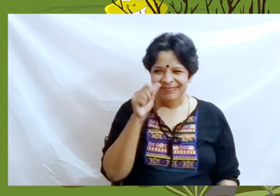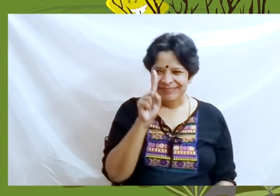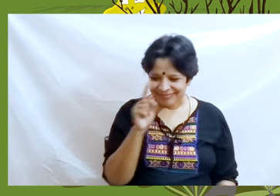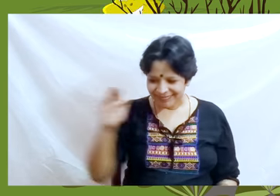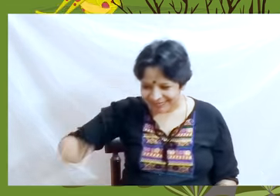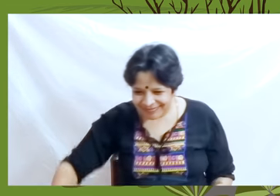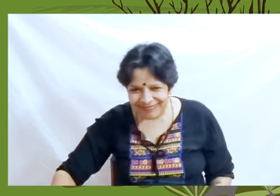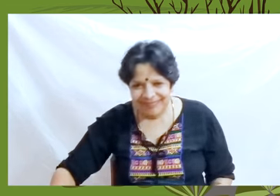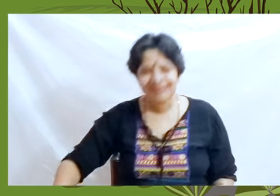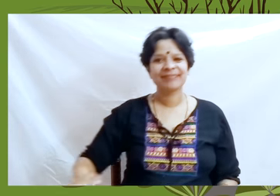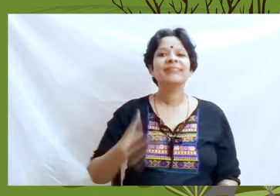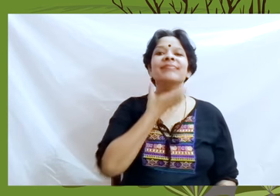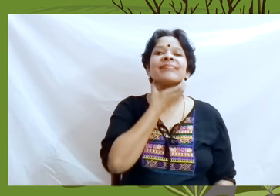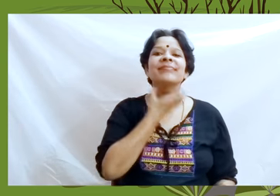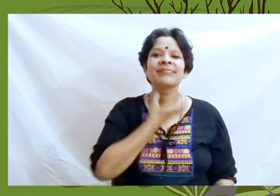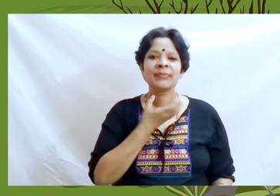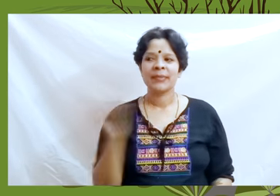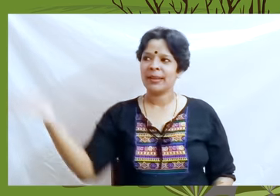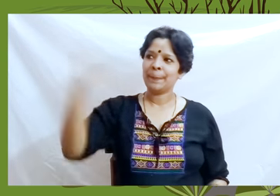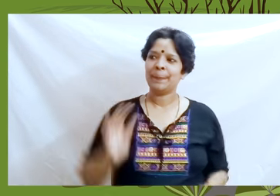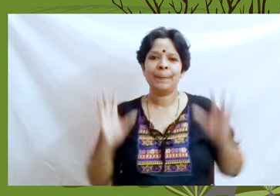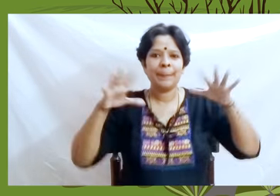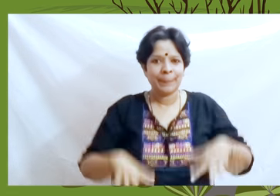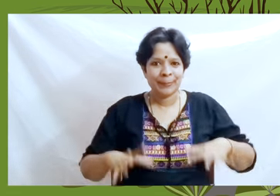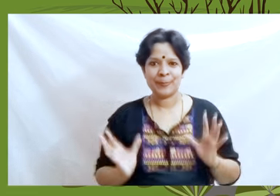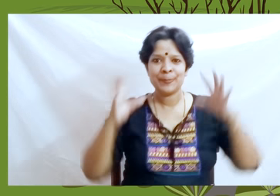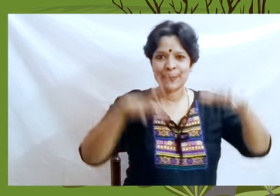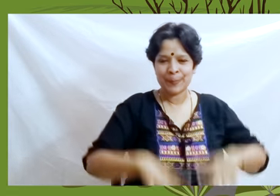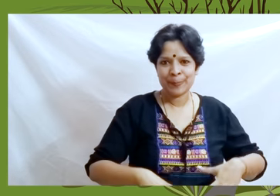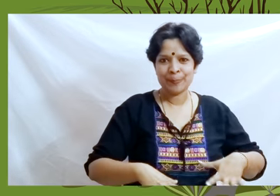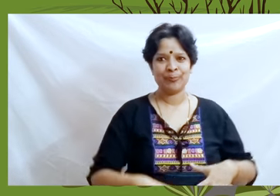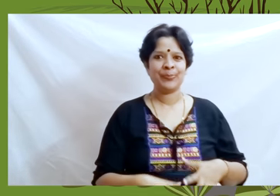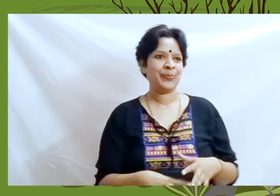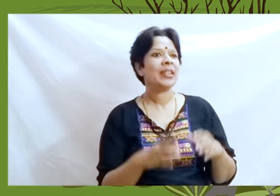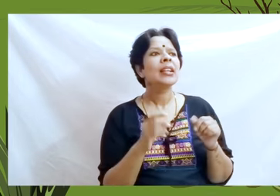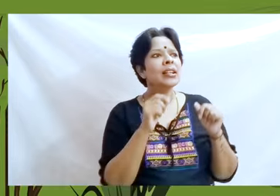One day a little frog came hopping upto a big frog who was sitting by the pond.